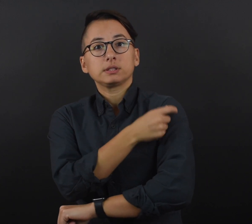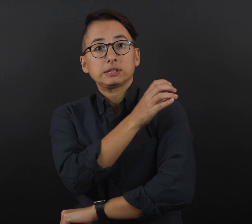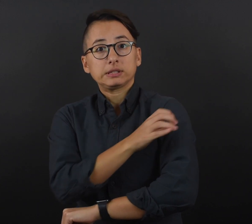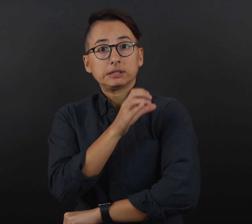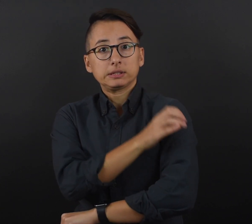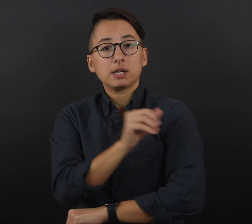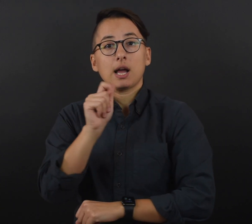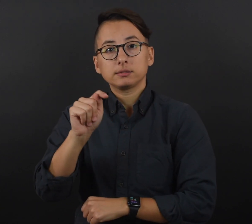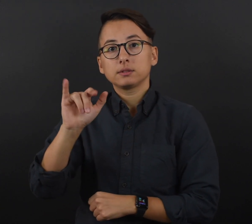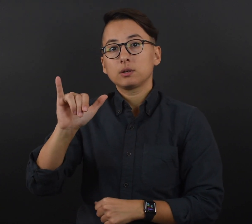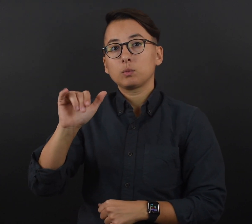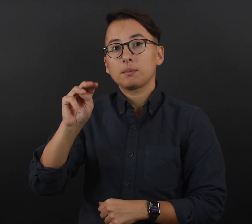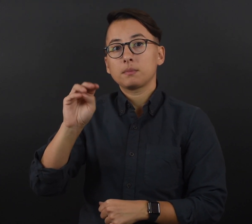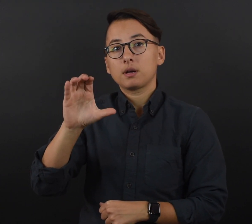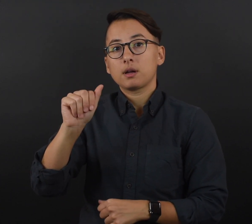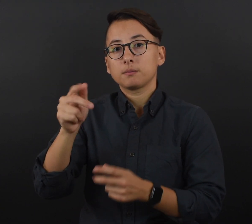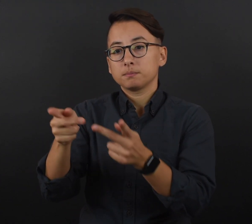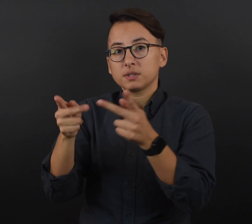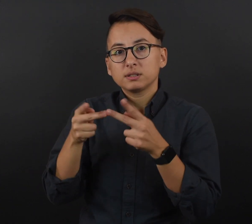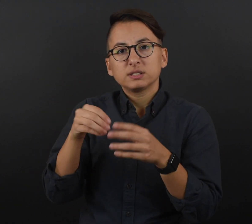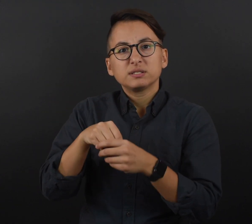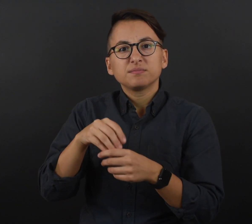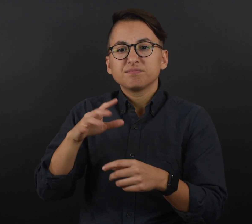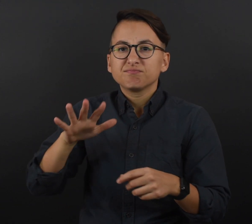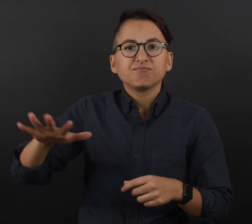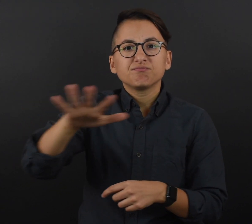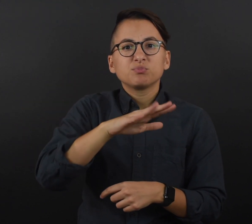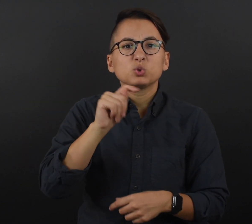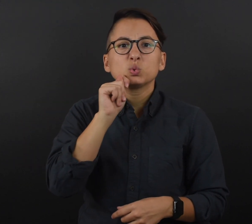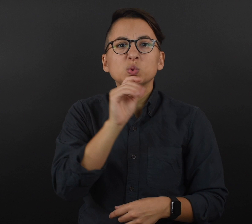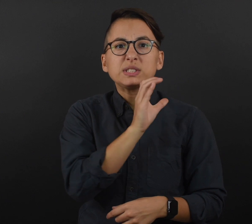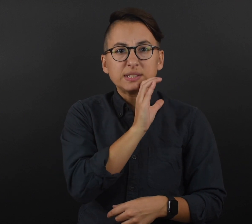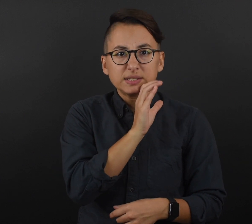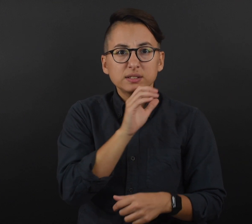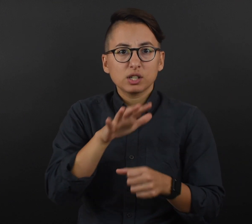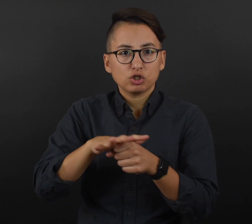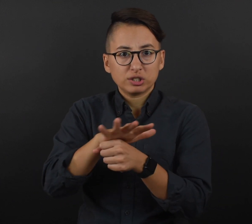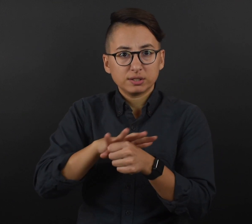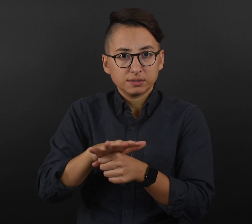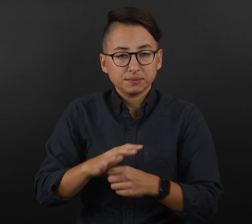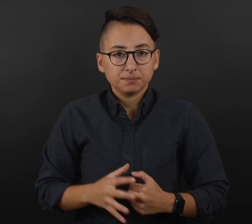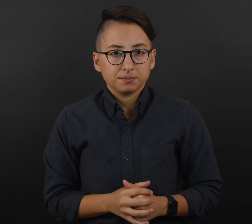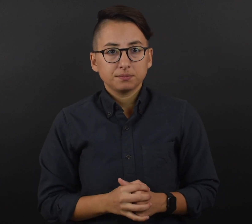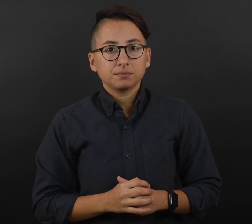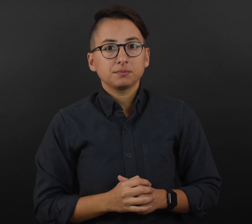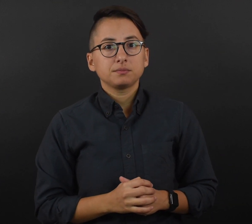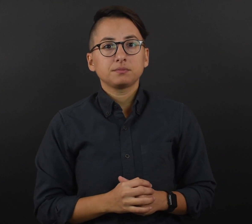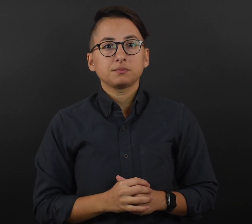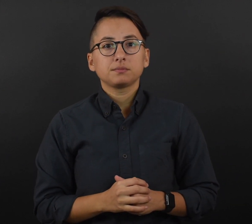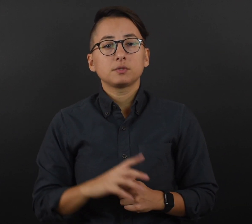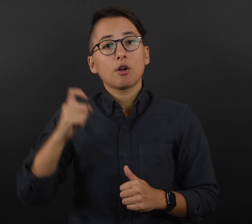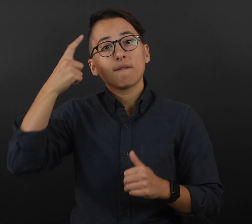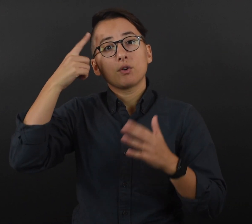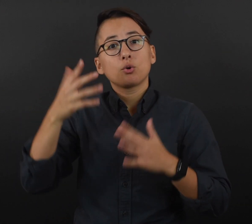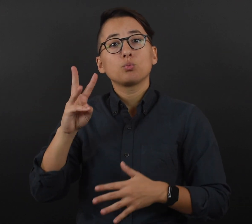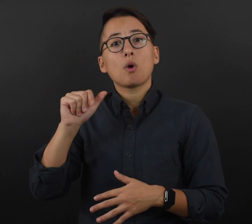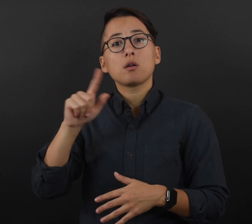vaccine clinics at YMCA locations across the Greater Twin Cities area.